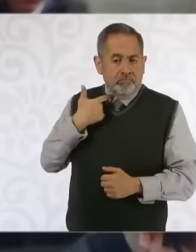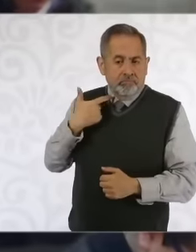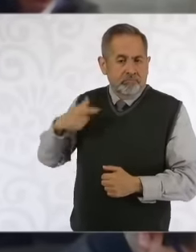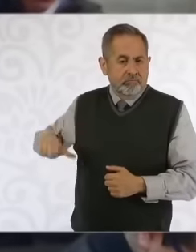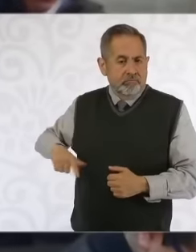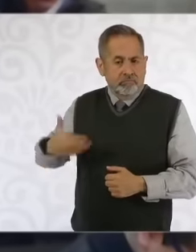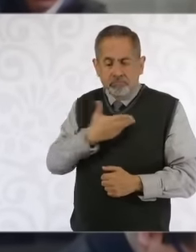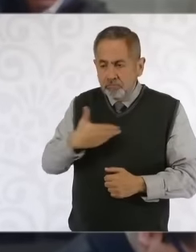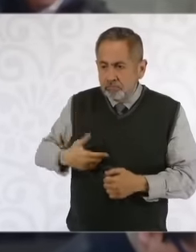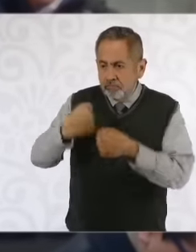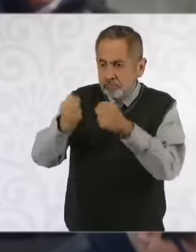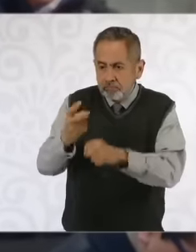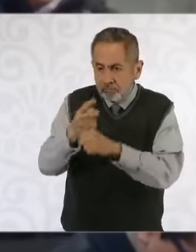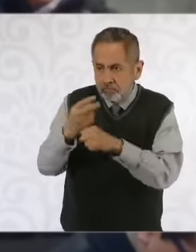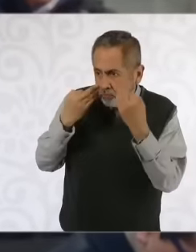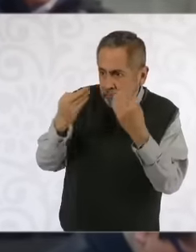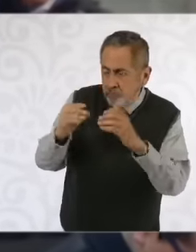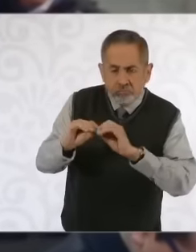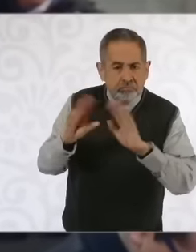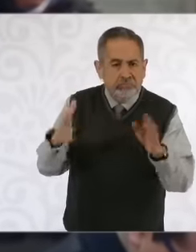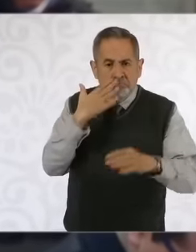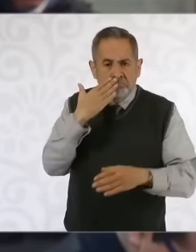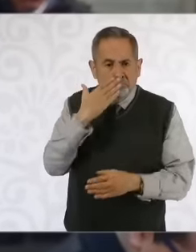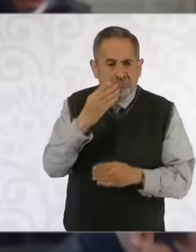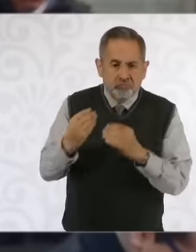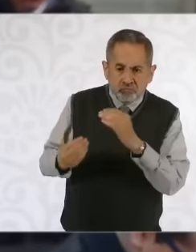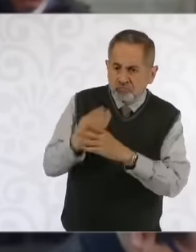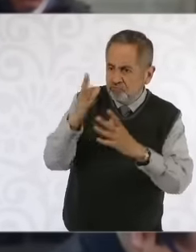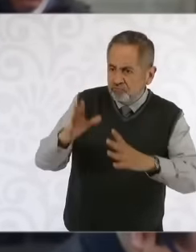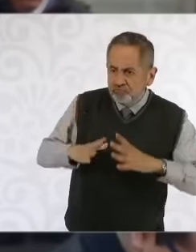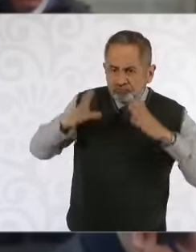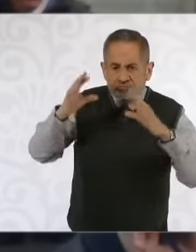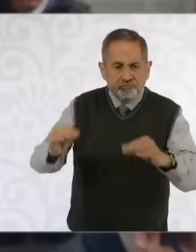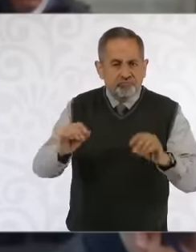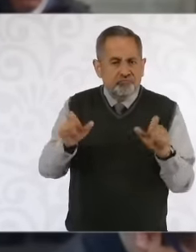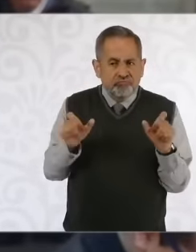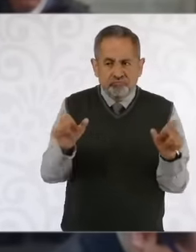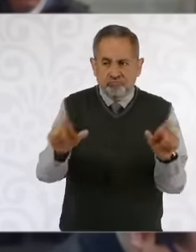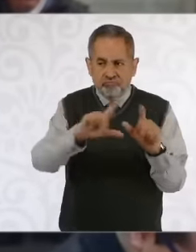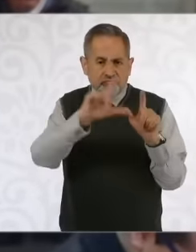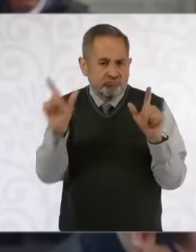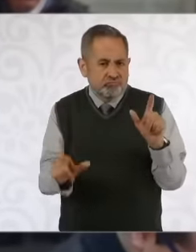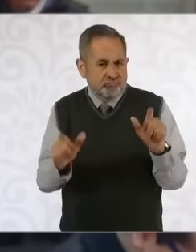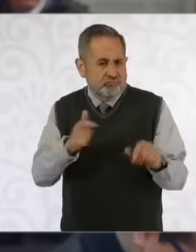of security are evident, from the creation of the national guard to the decrease in the rates